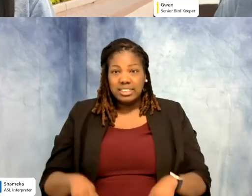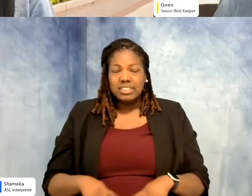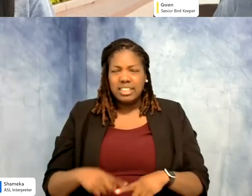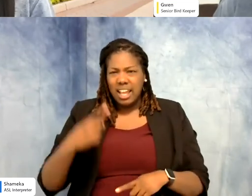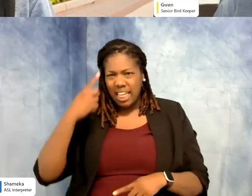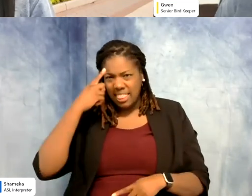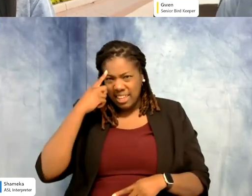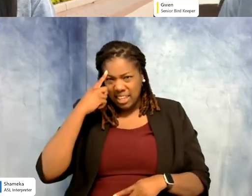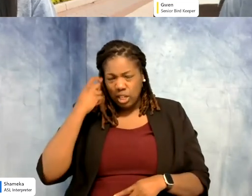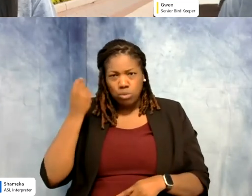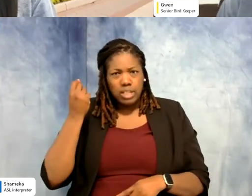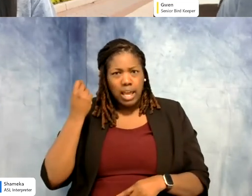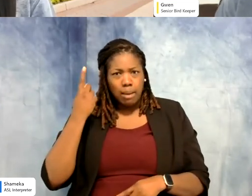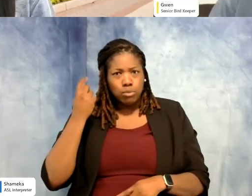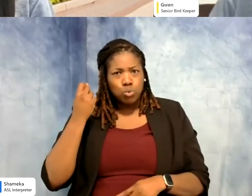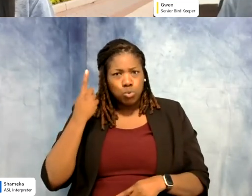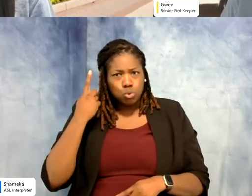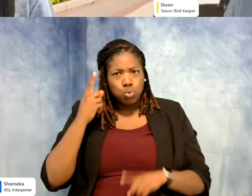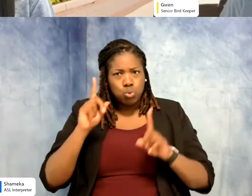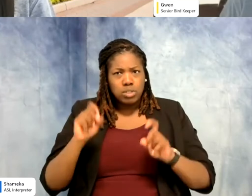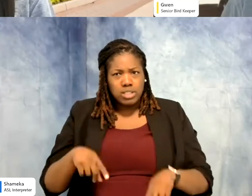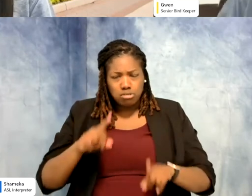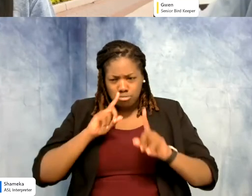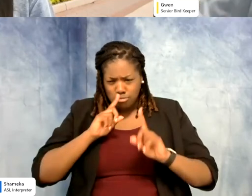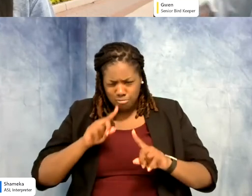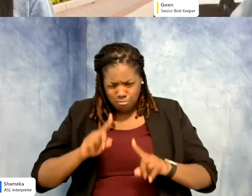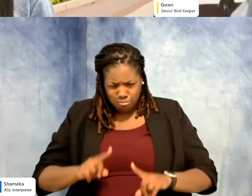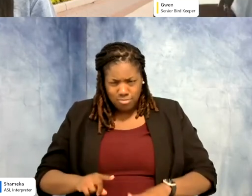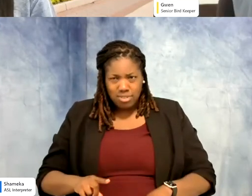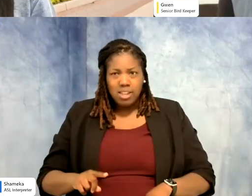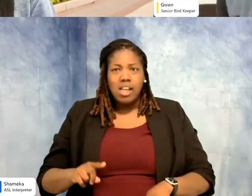tests where you take the test and you answer all these questions and it spits out these careers